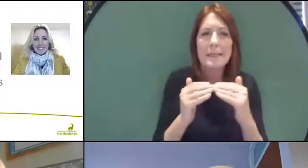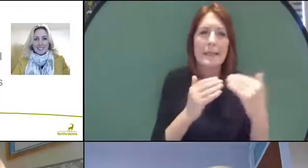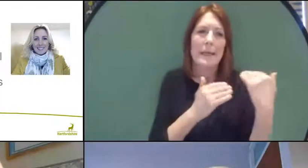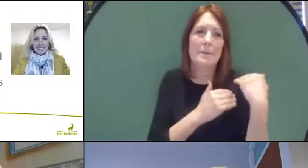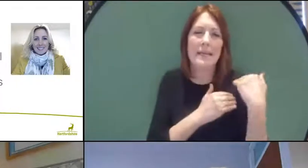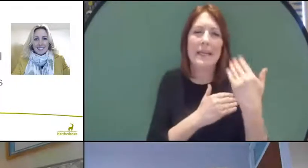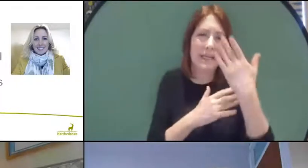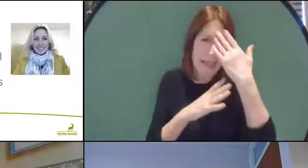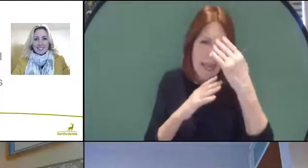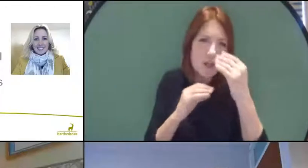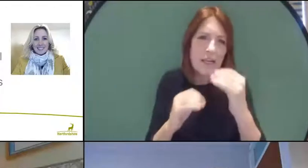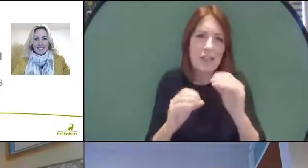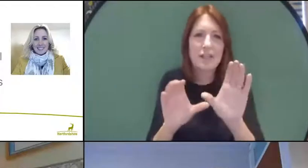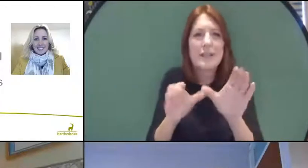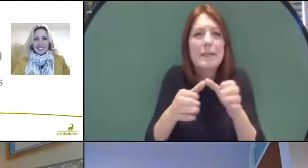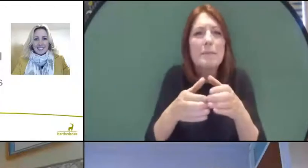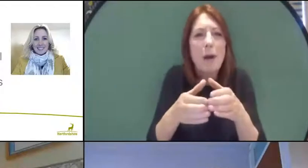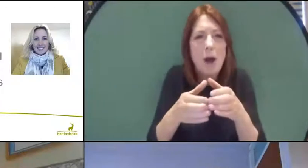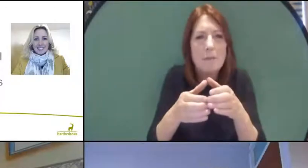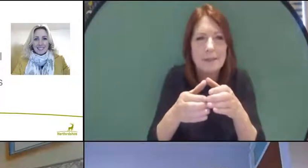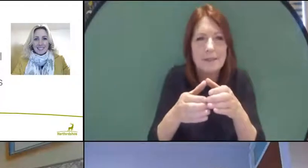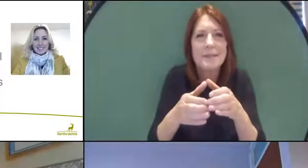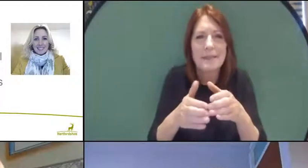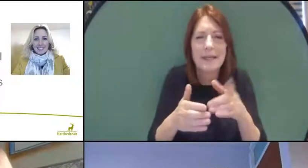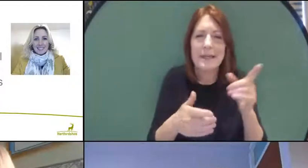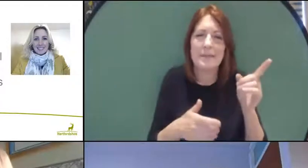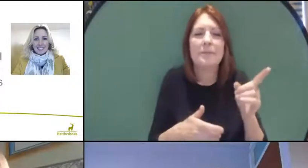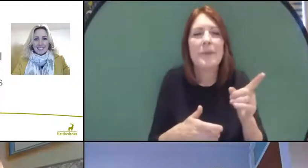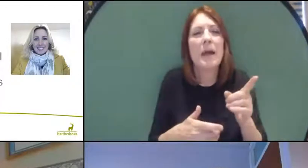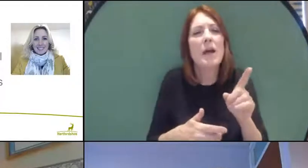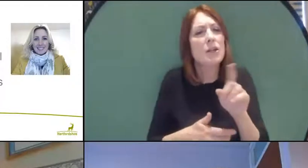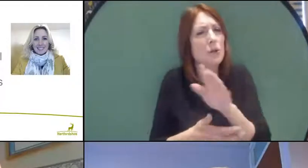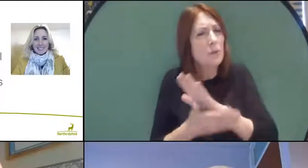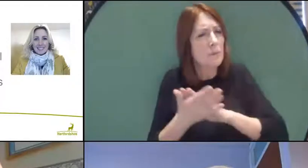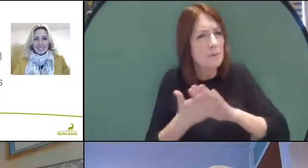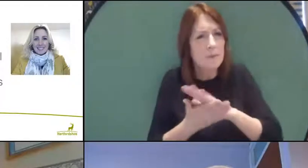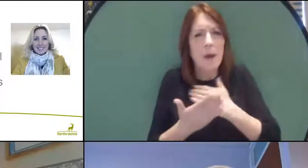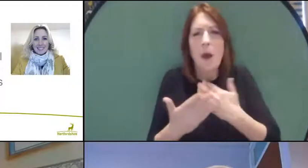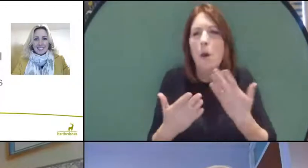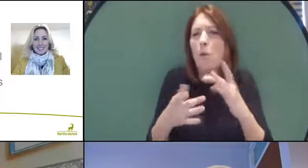Department in the local educational authority. And what that means is I work with schools and with